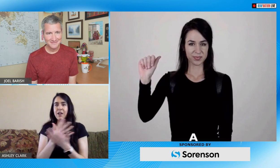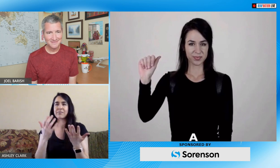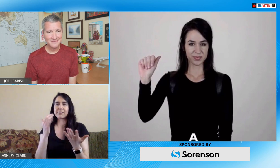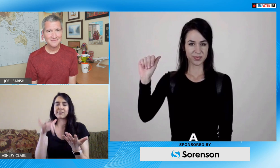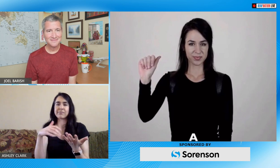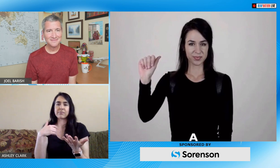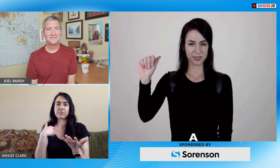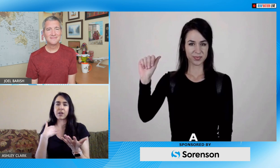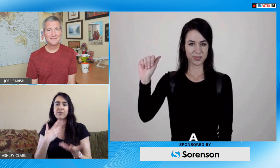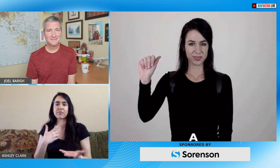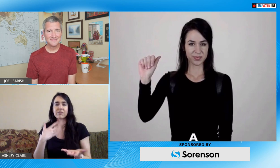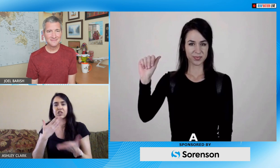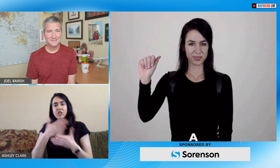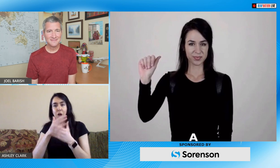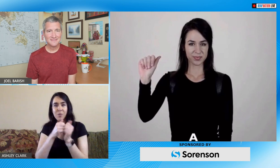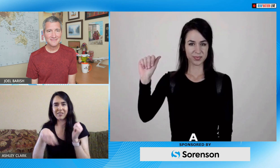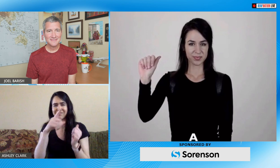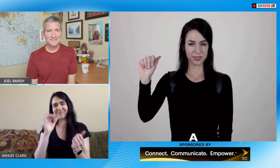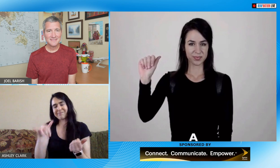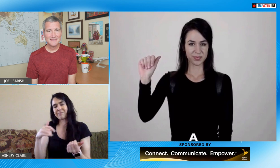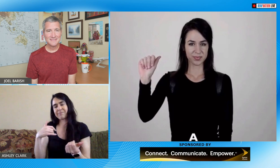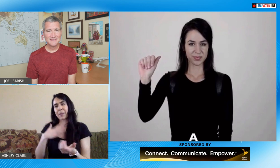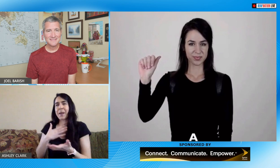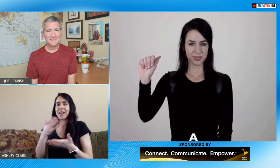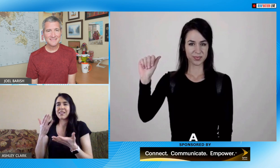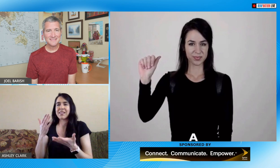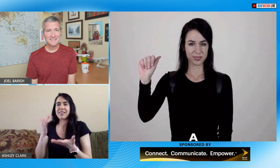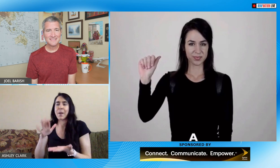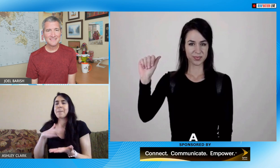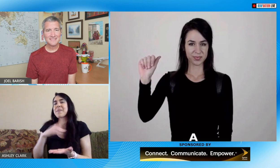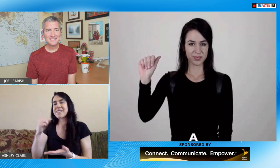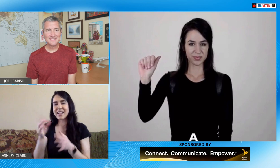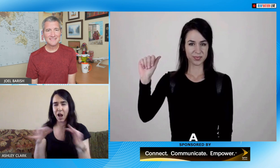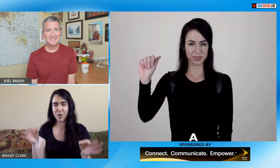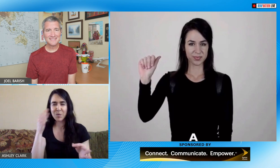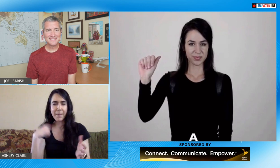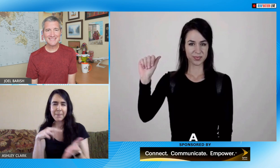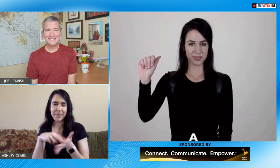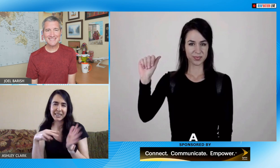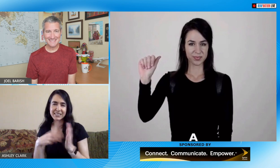that was my experience growing up and that's something that I can share with